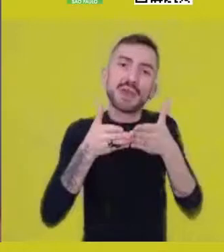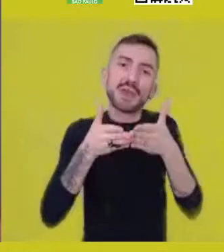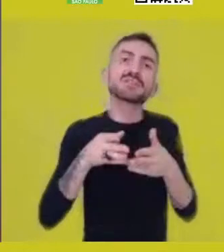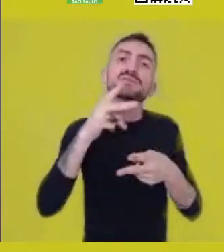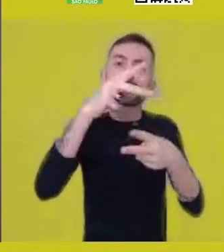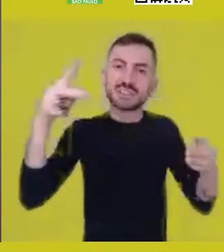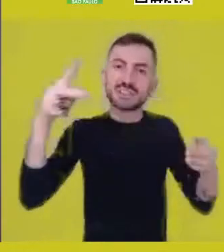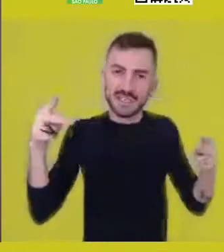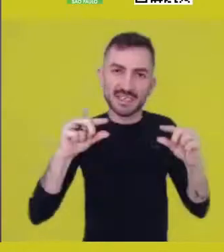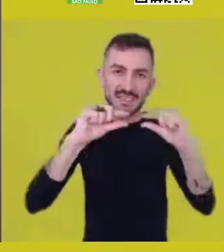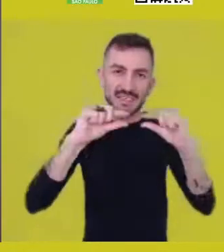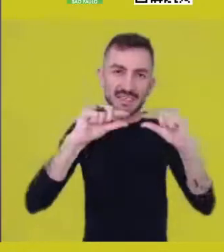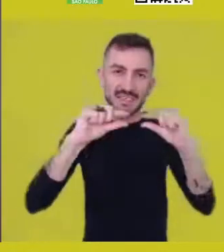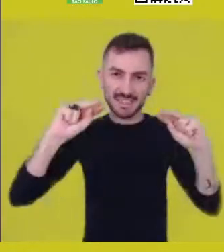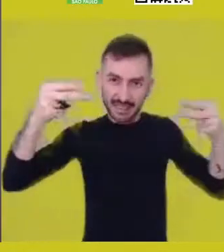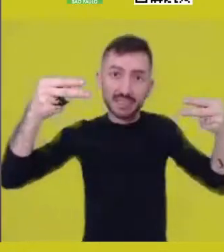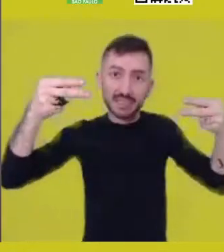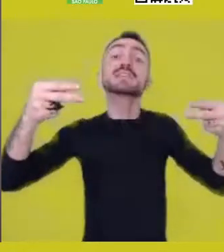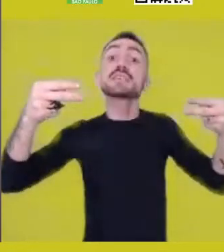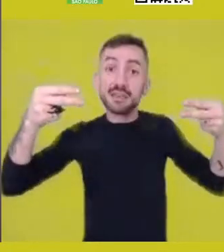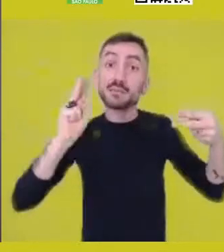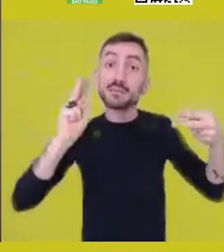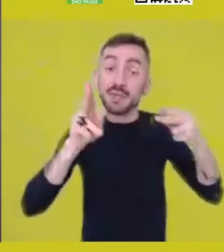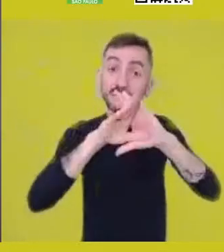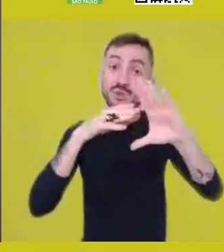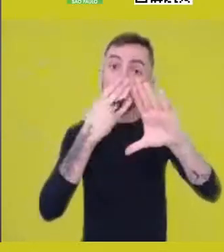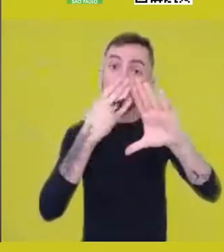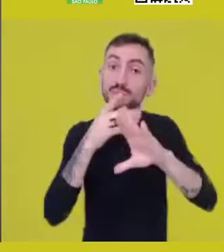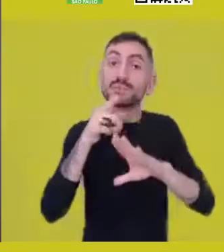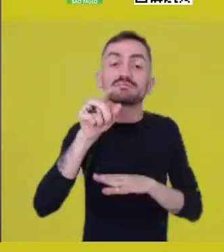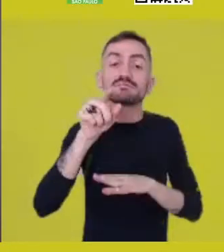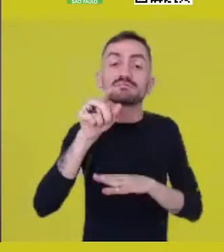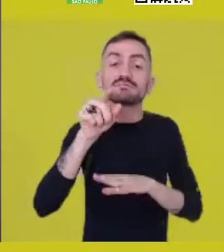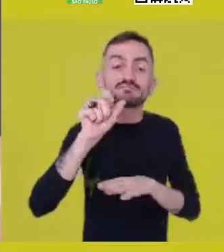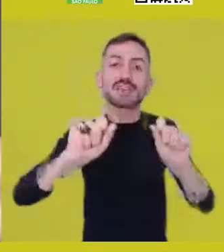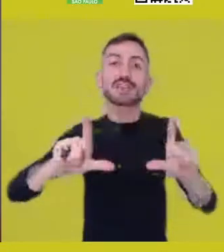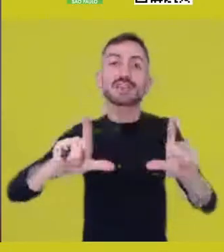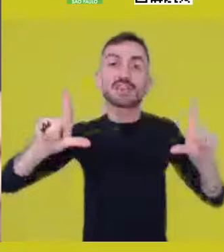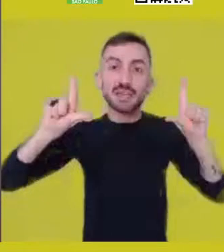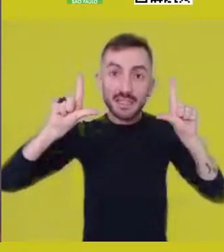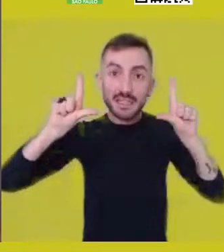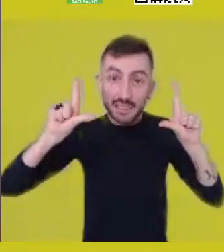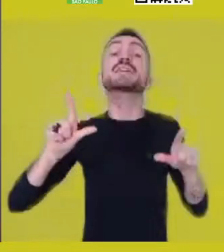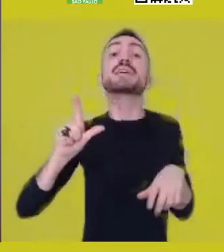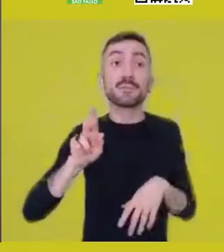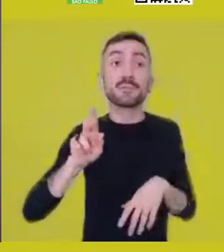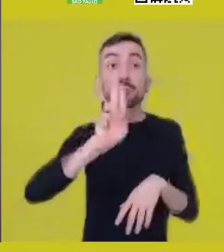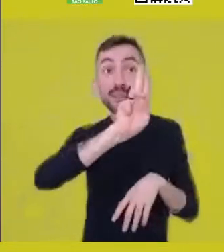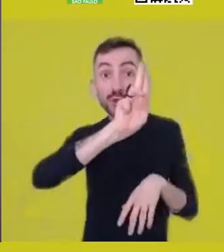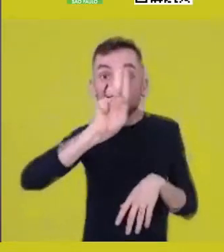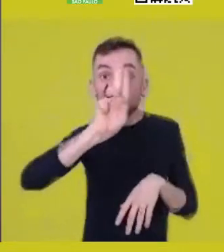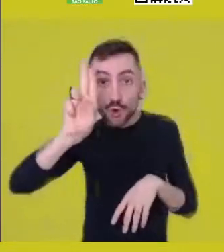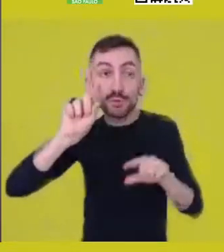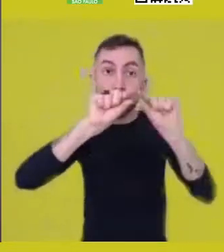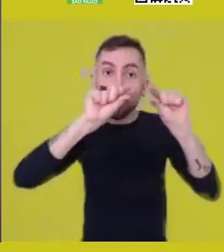in YouTube’s video description. Just follow the link and fill in your full name on the appropriate field.